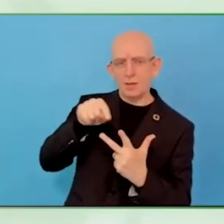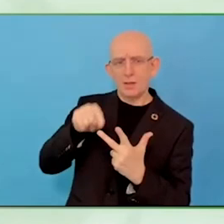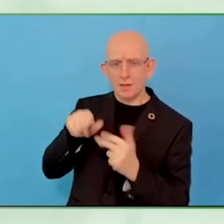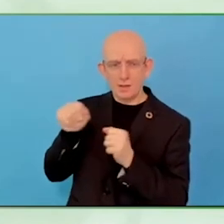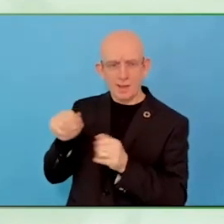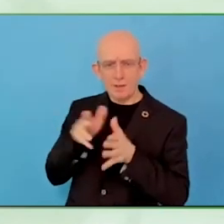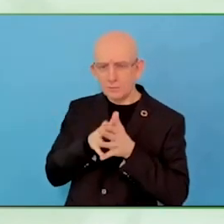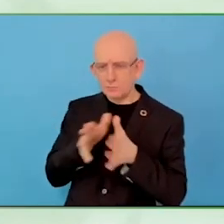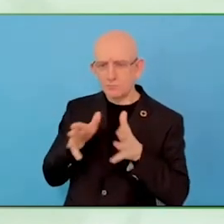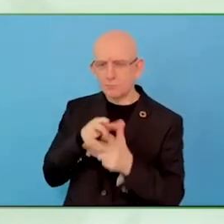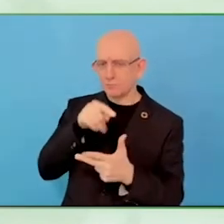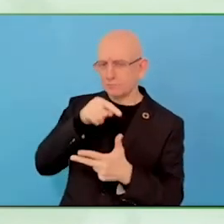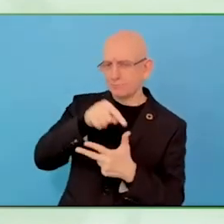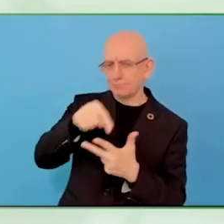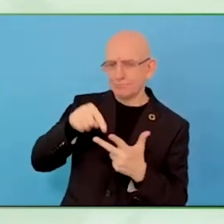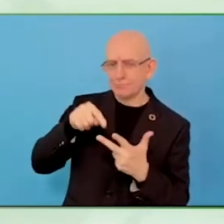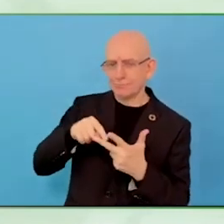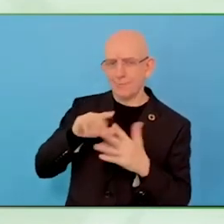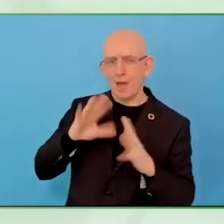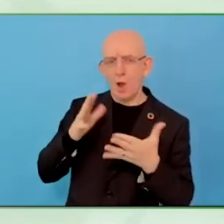universities or government, anything like that as well.